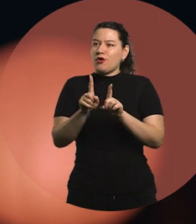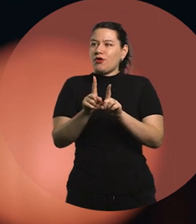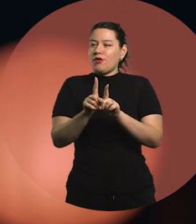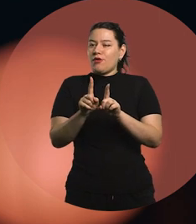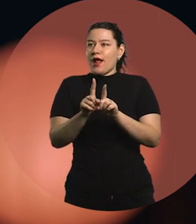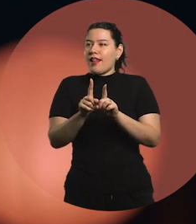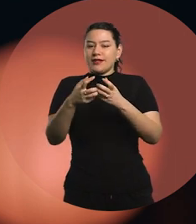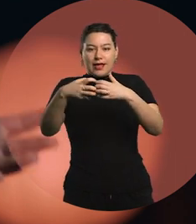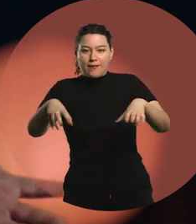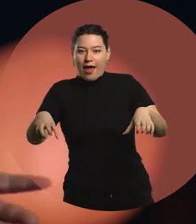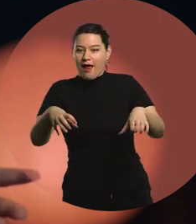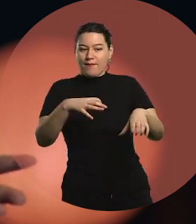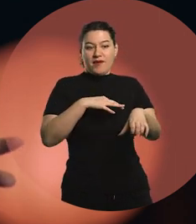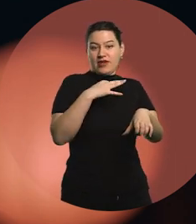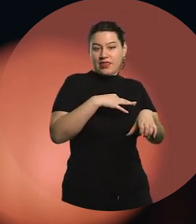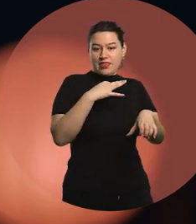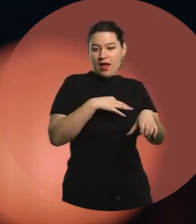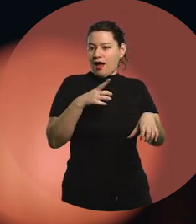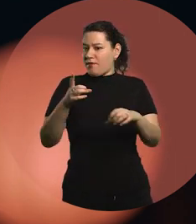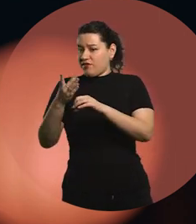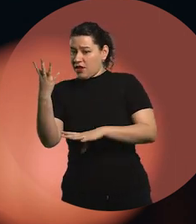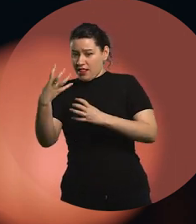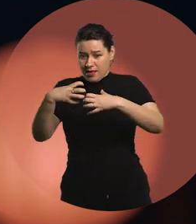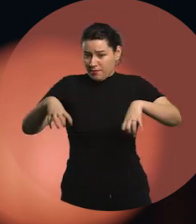private from my personal life.